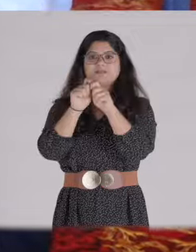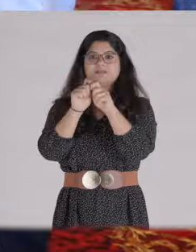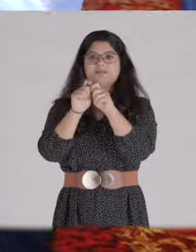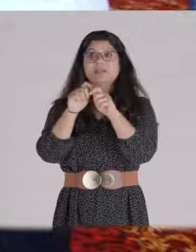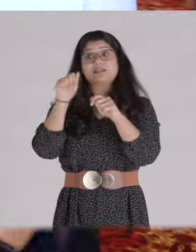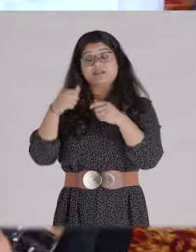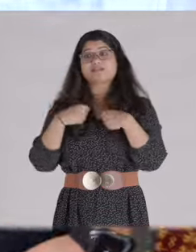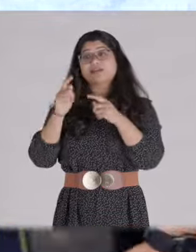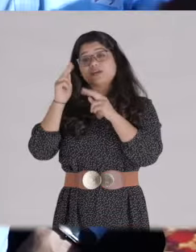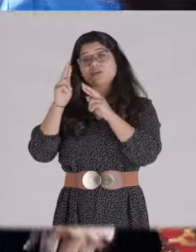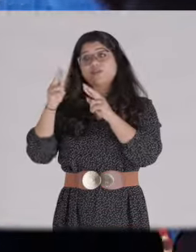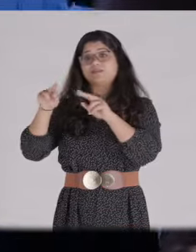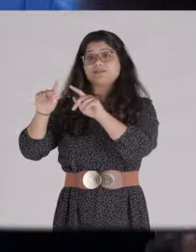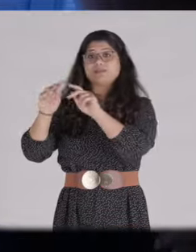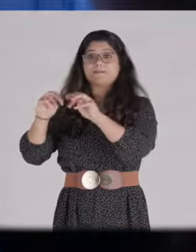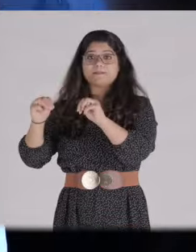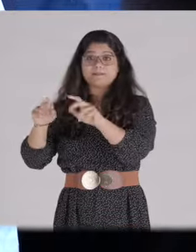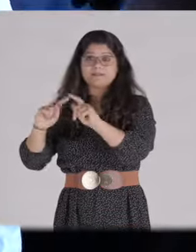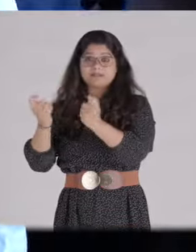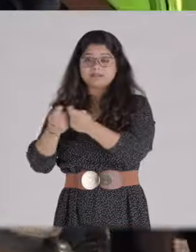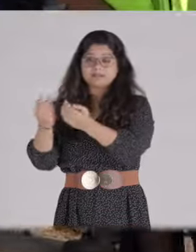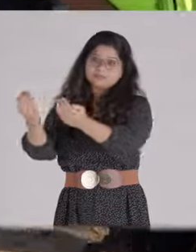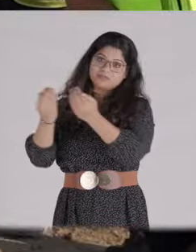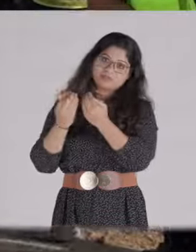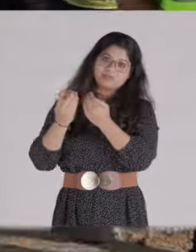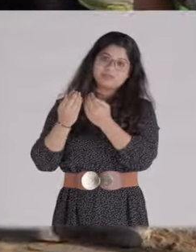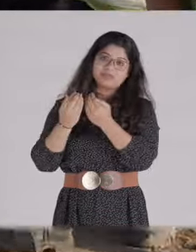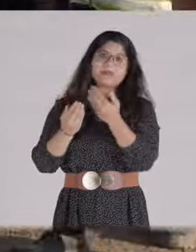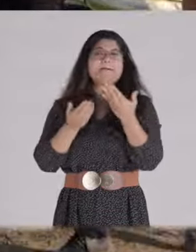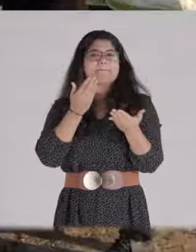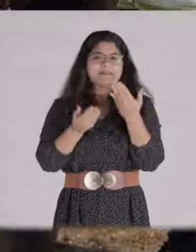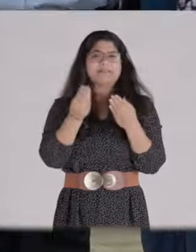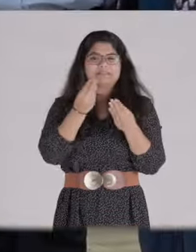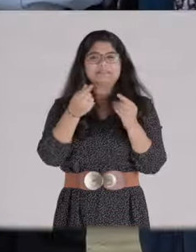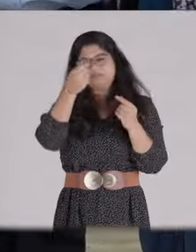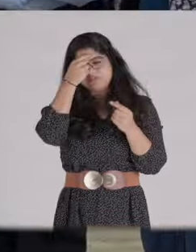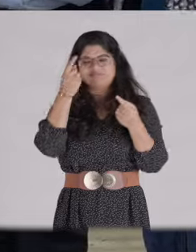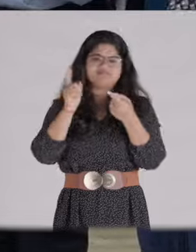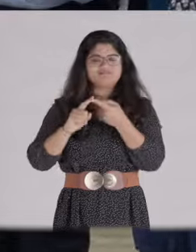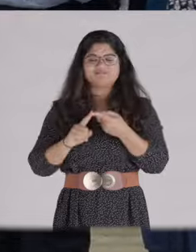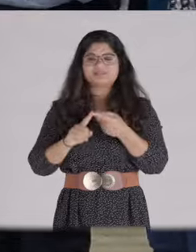Where I am sure we wil get full support from our management in terms of driving this agenda. Some challenges will be there